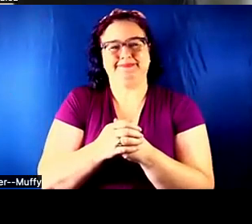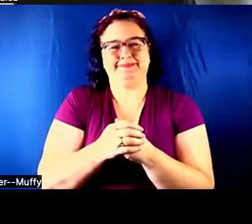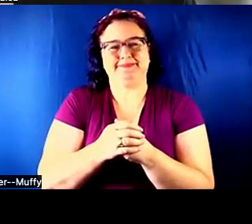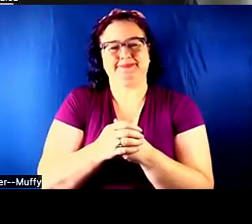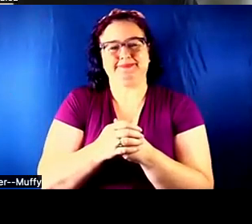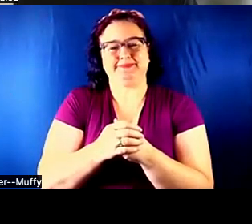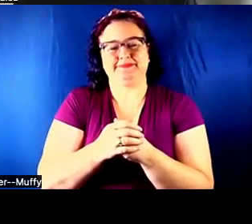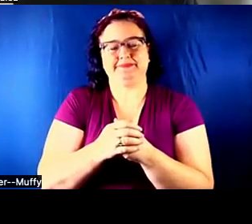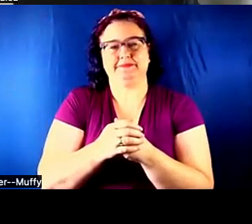THANK YOU.